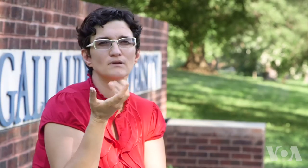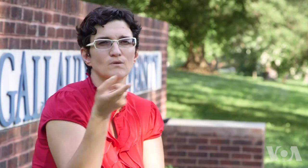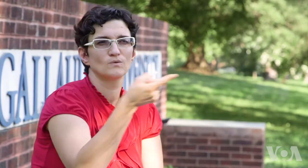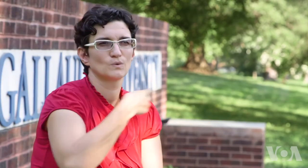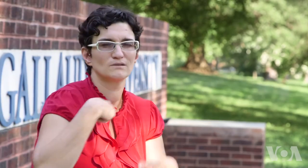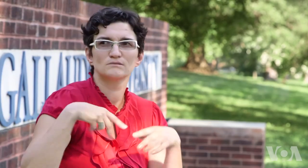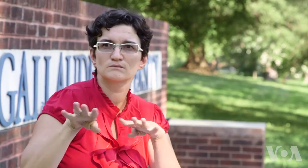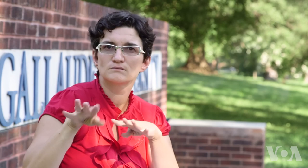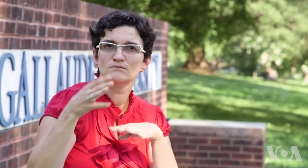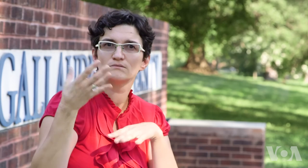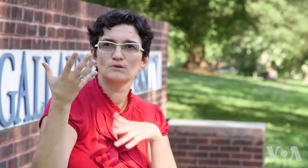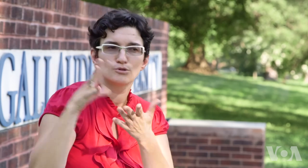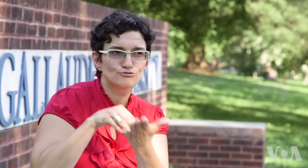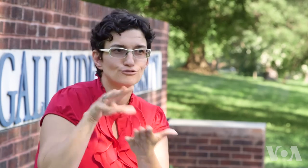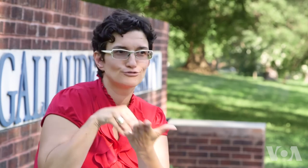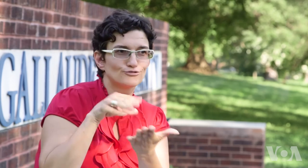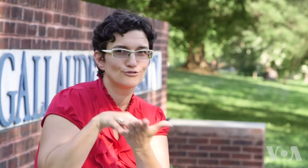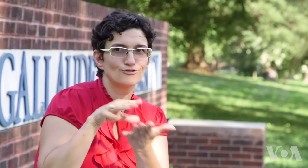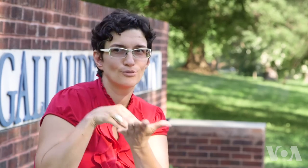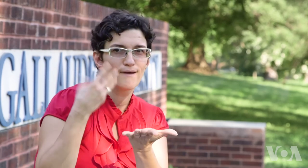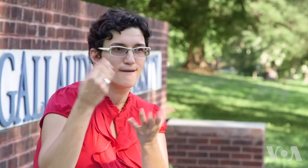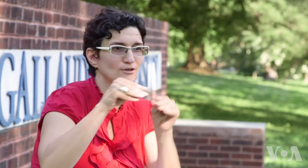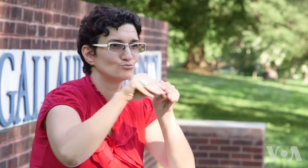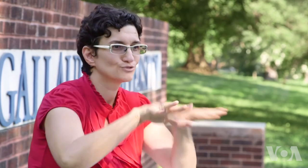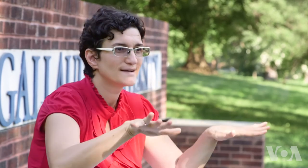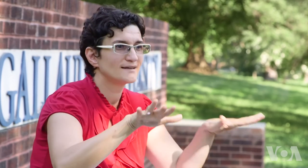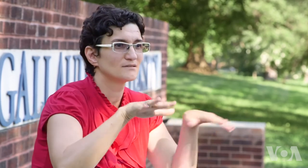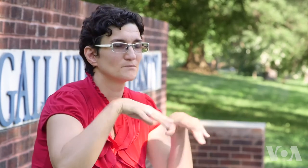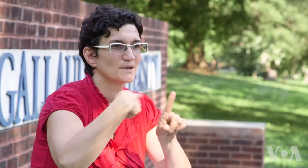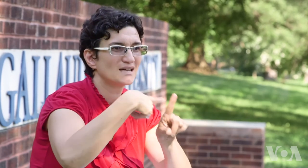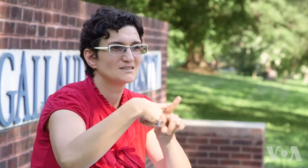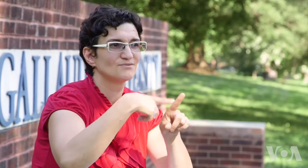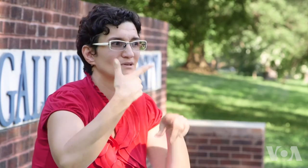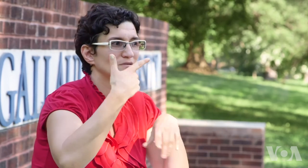a place to come learn about the deaf people, to learn and get a higher education